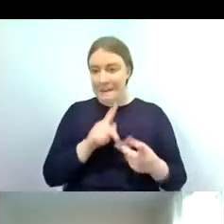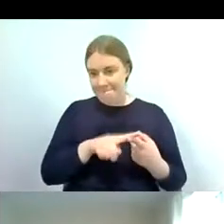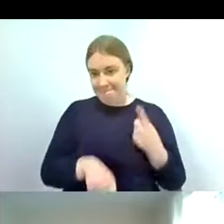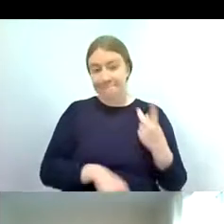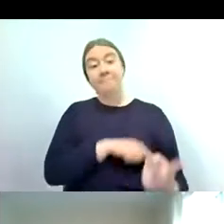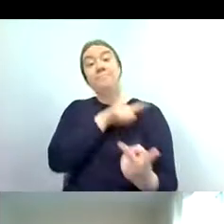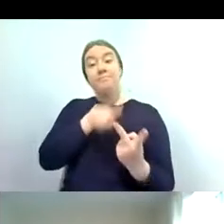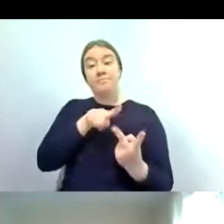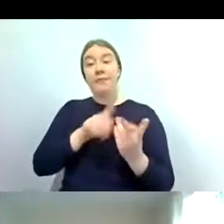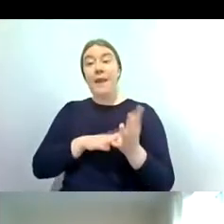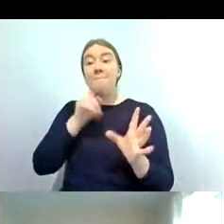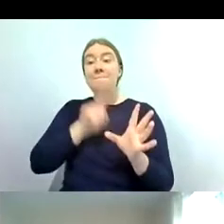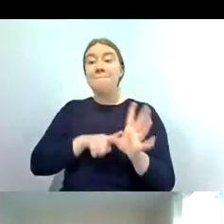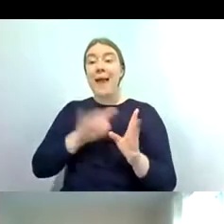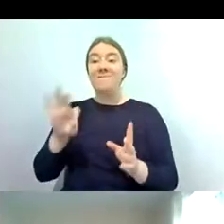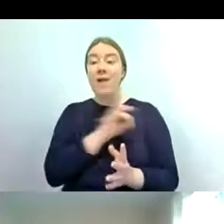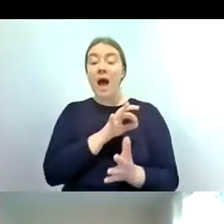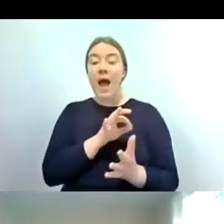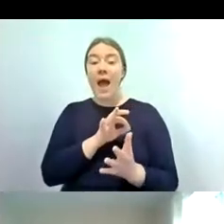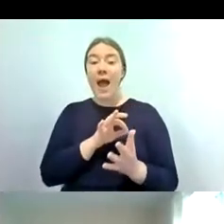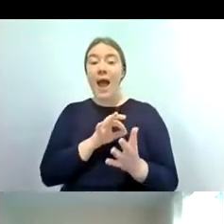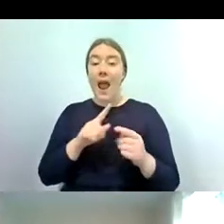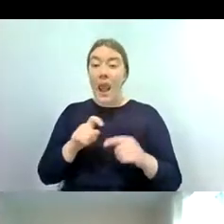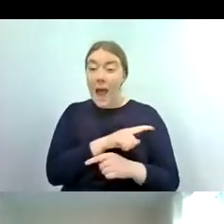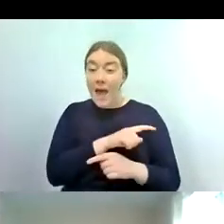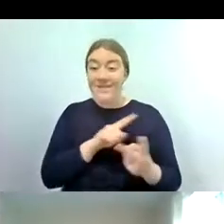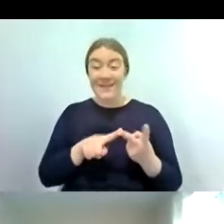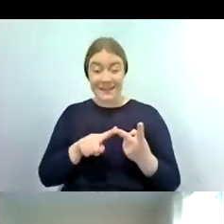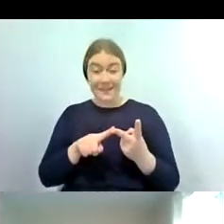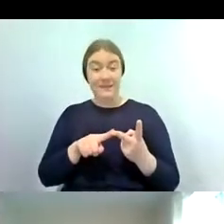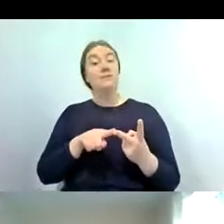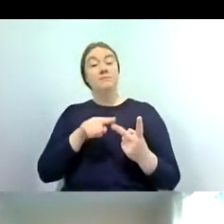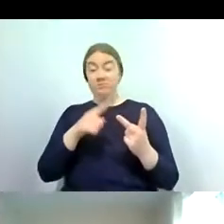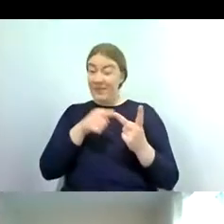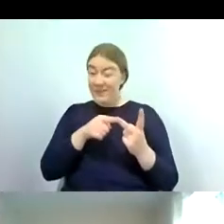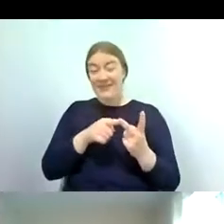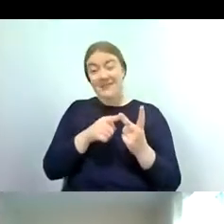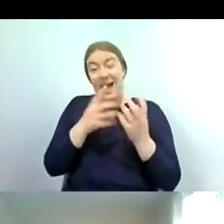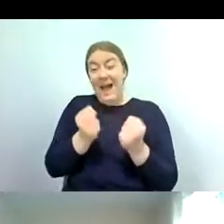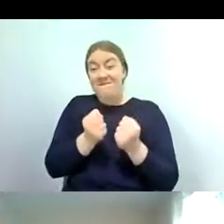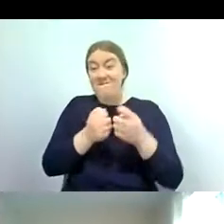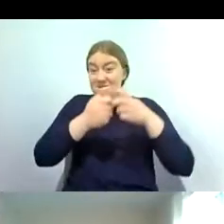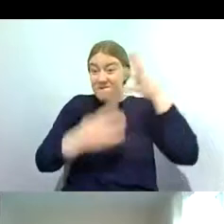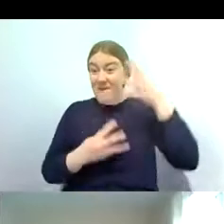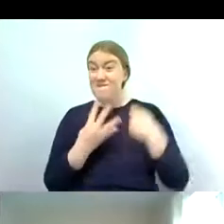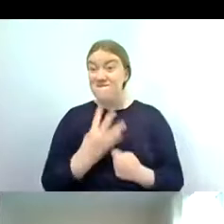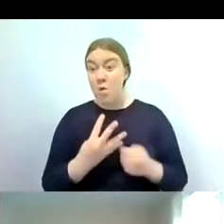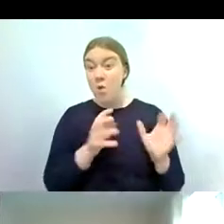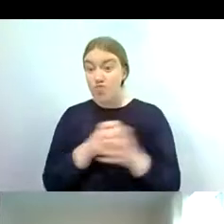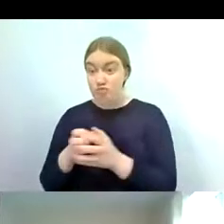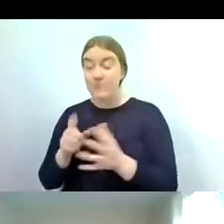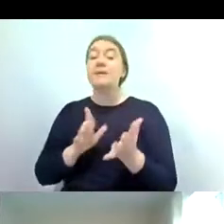mayfly larvae and these get separated out into four different groups which are the mayfly the